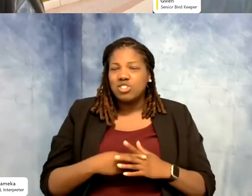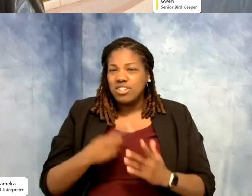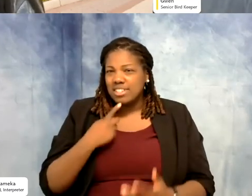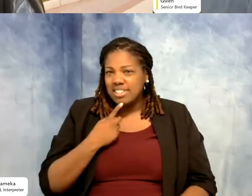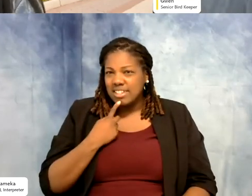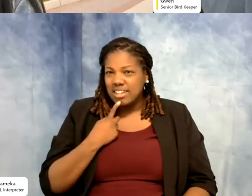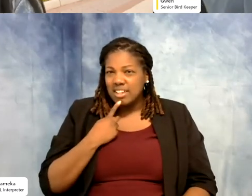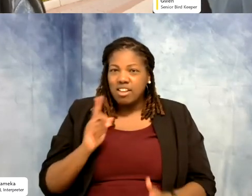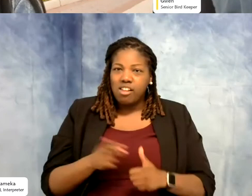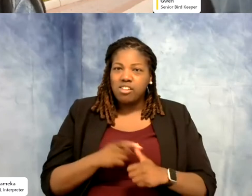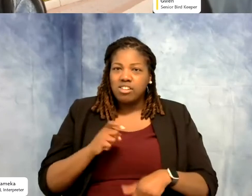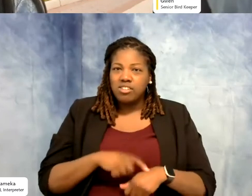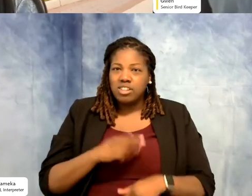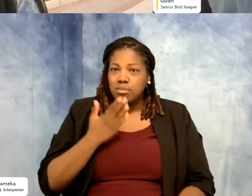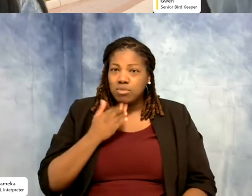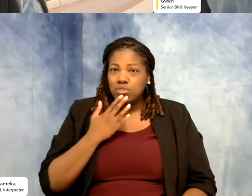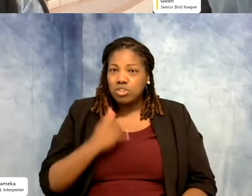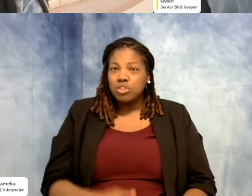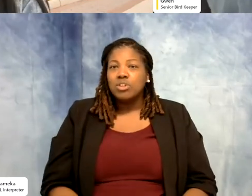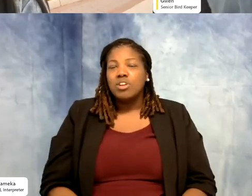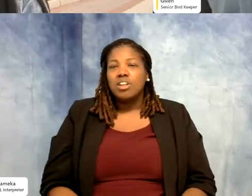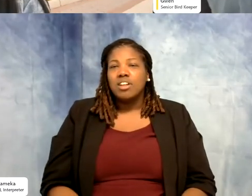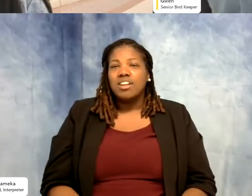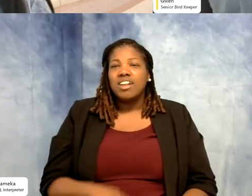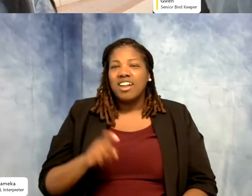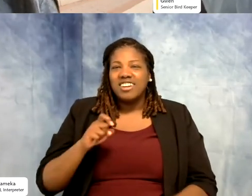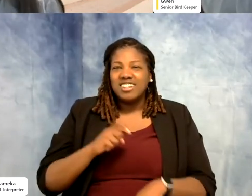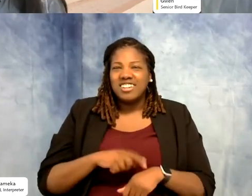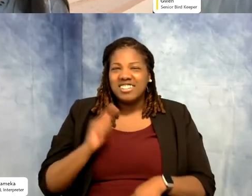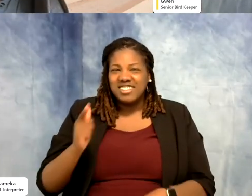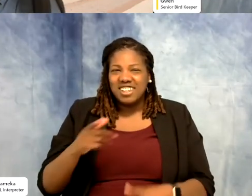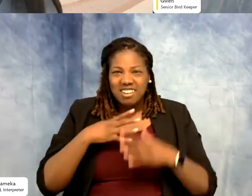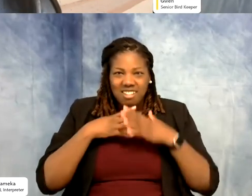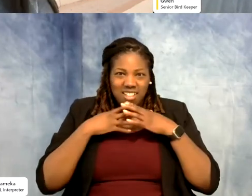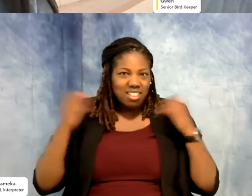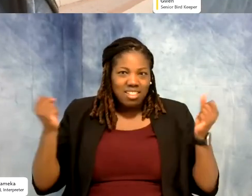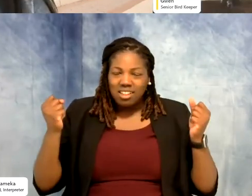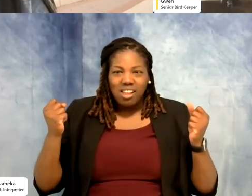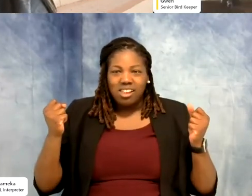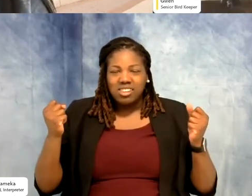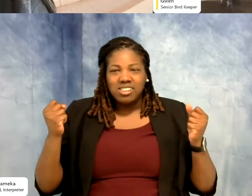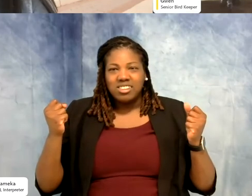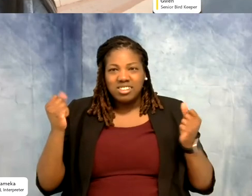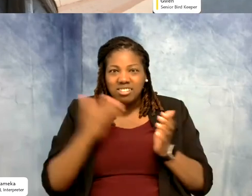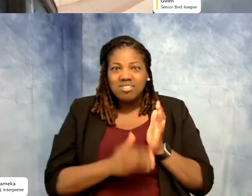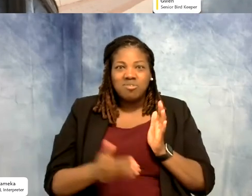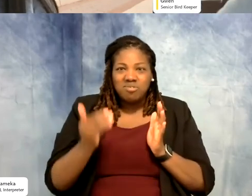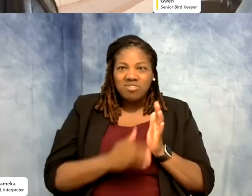First time it's cute. 100 times later, you're over it. You're done with it, but now